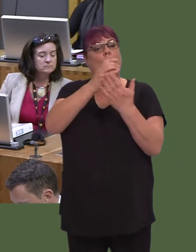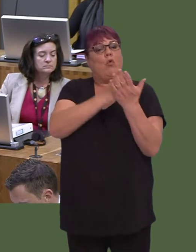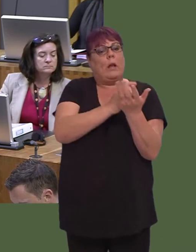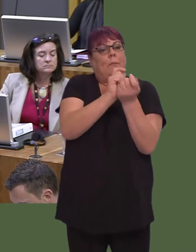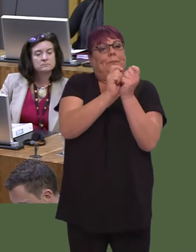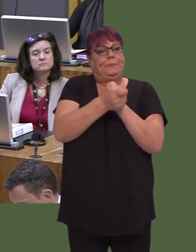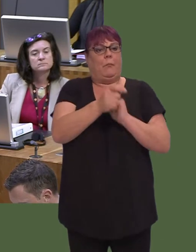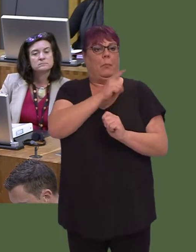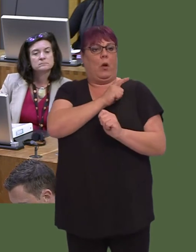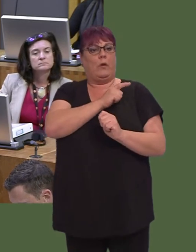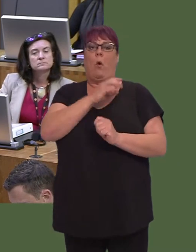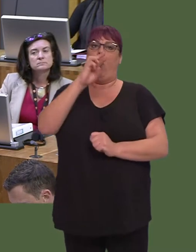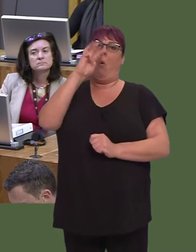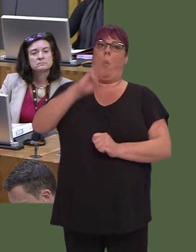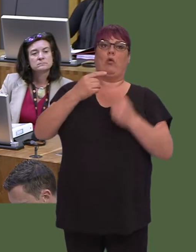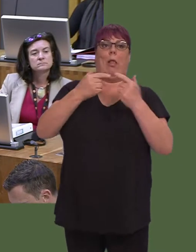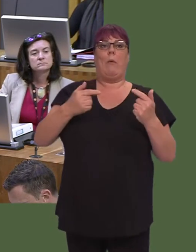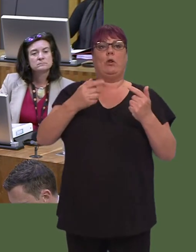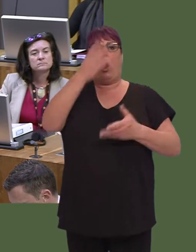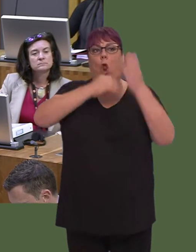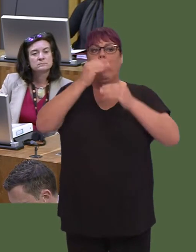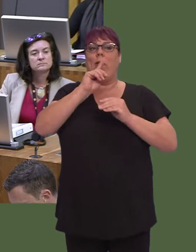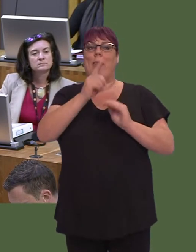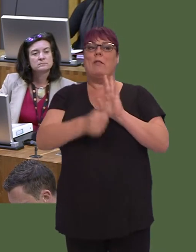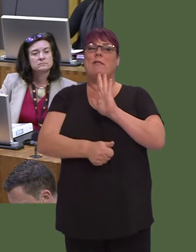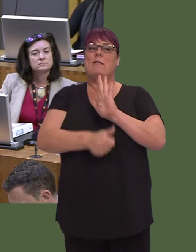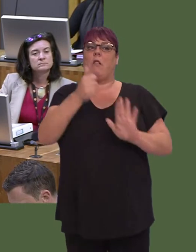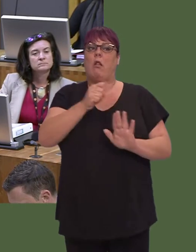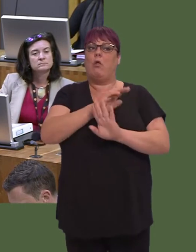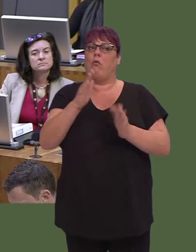it is for most peopleórather than an academic qualification, and ensuring that people are